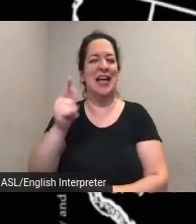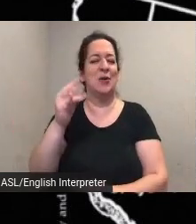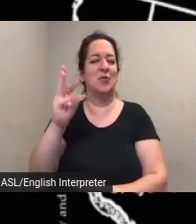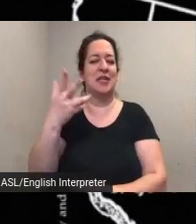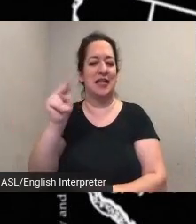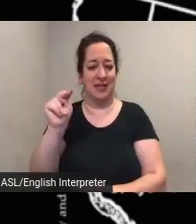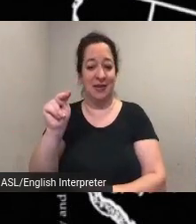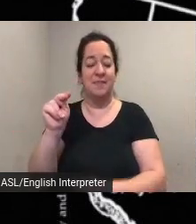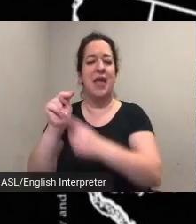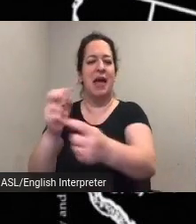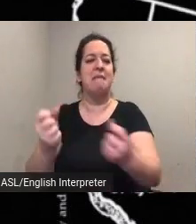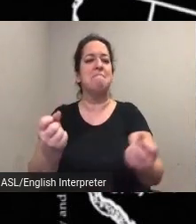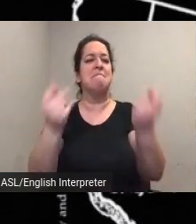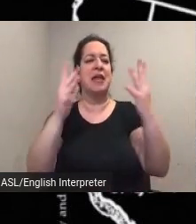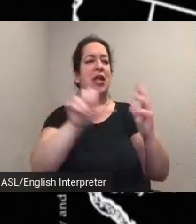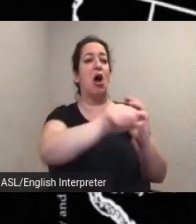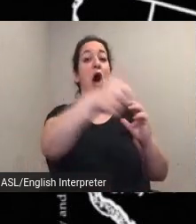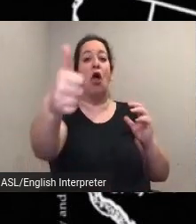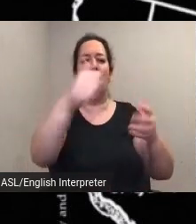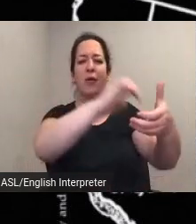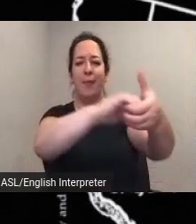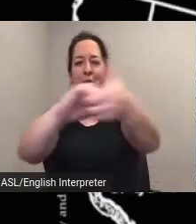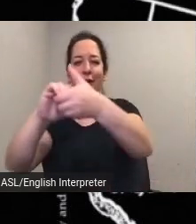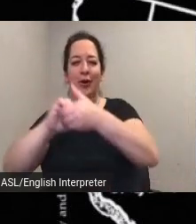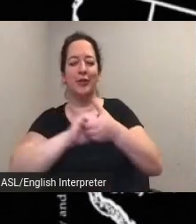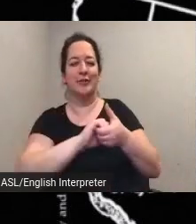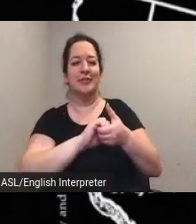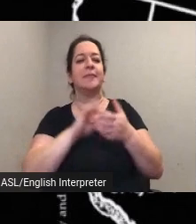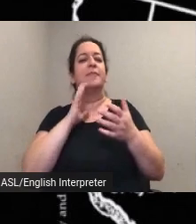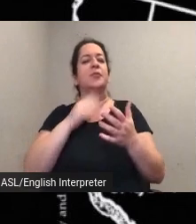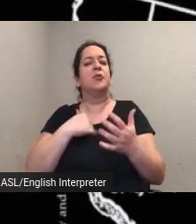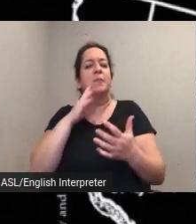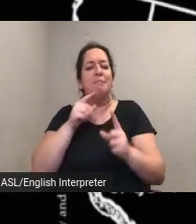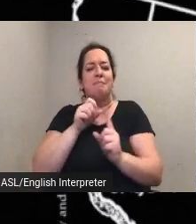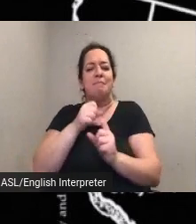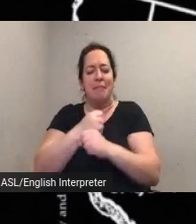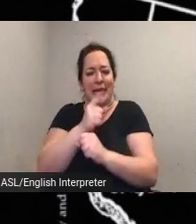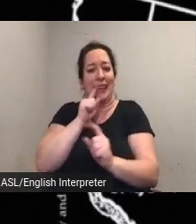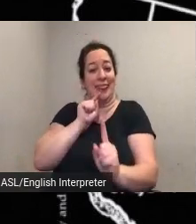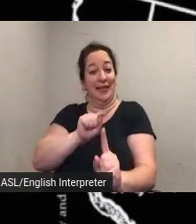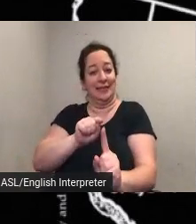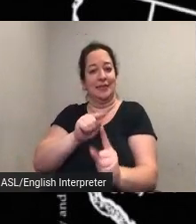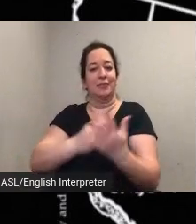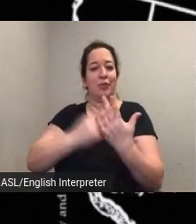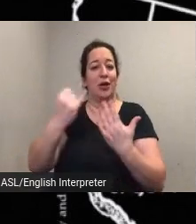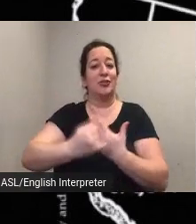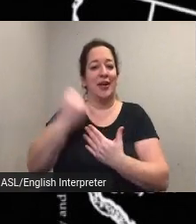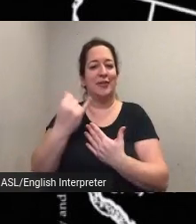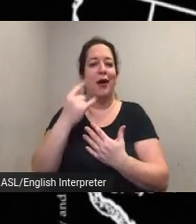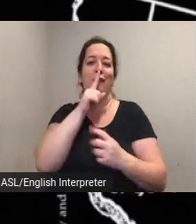other partners to make the suffragist story project a reality